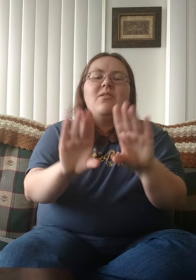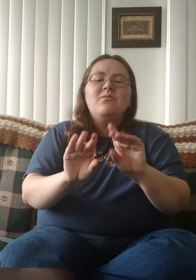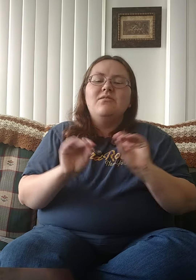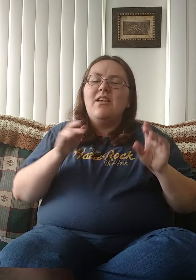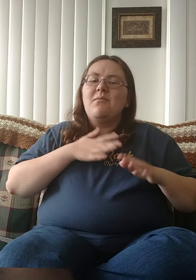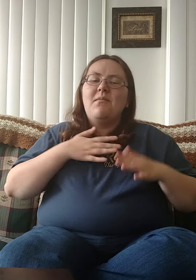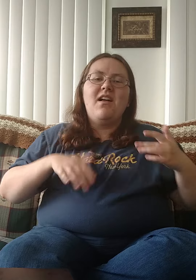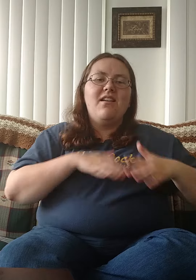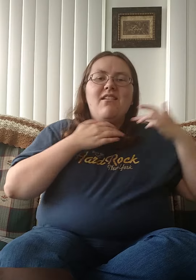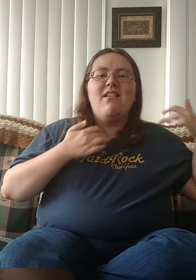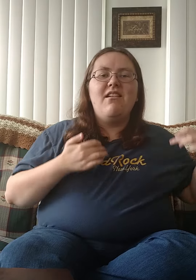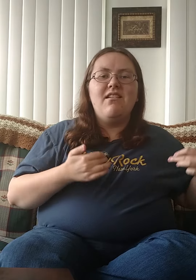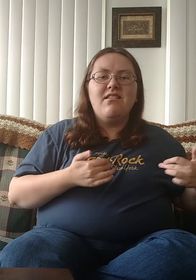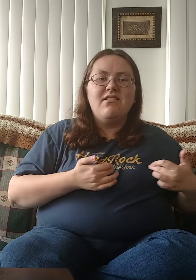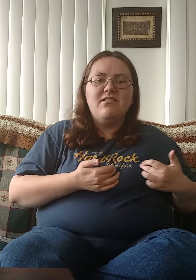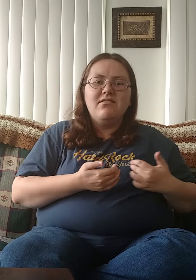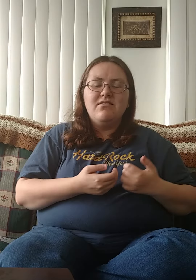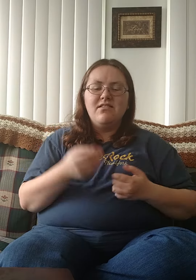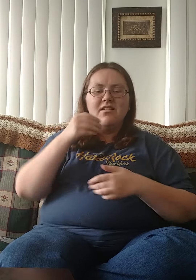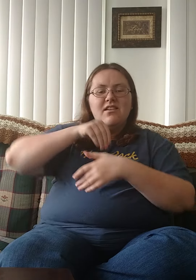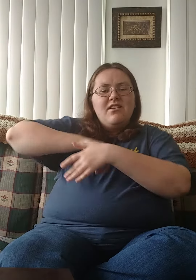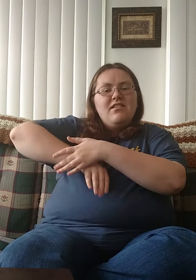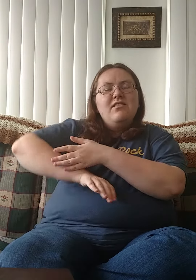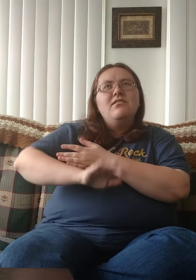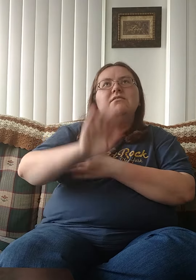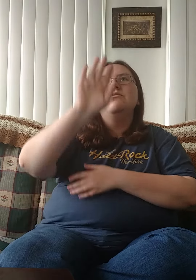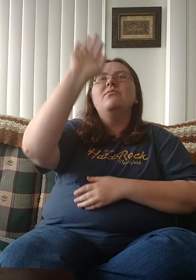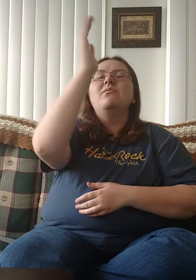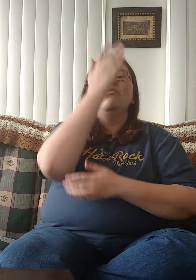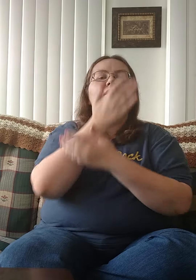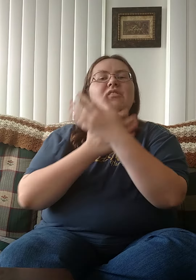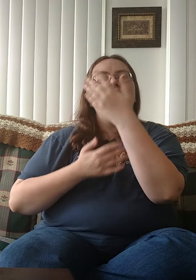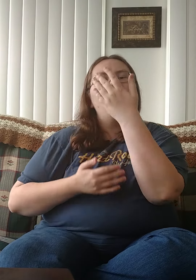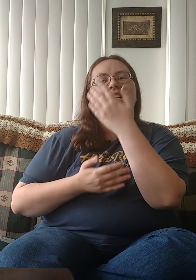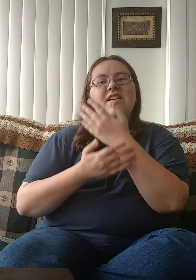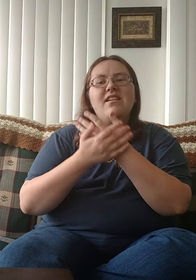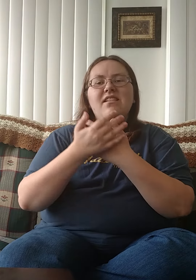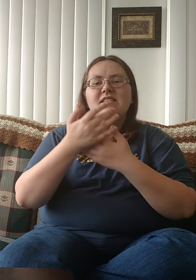So take my heart into your hands